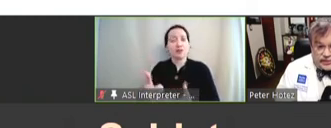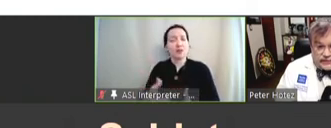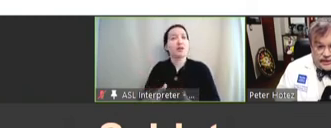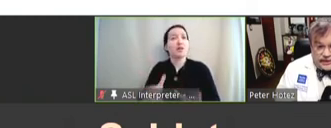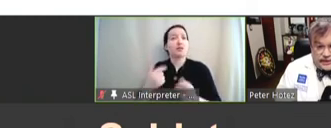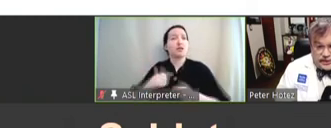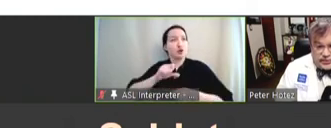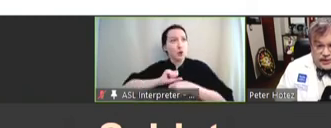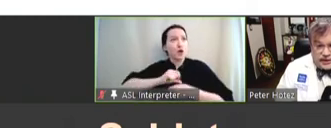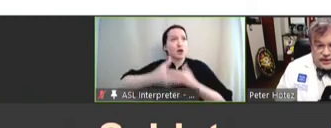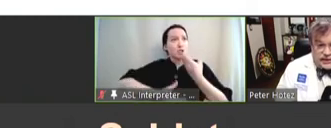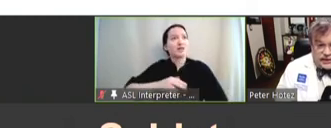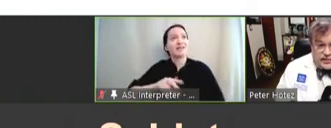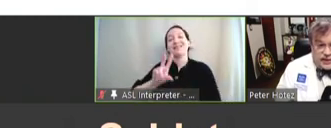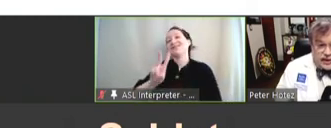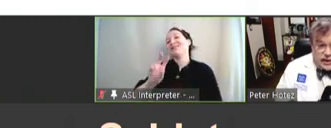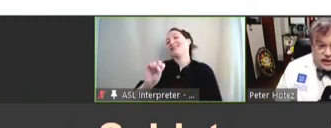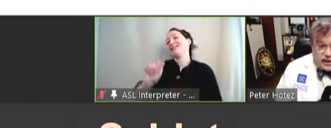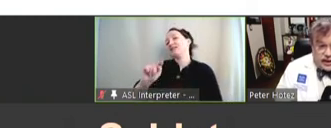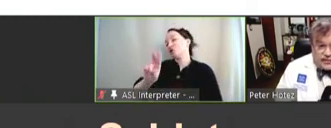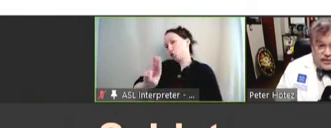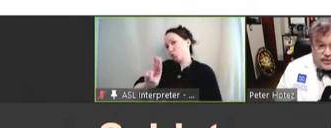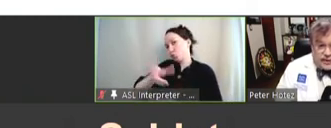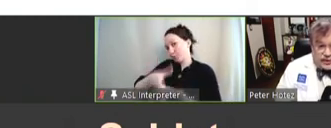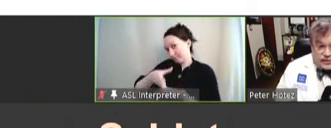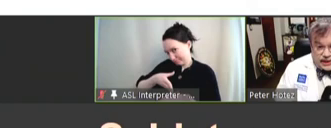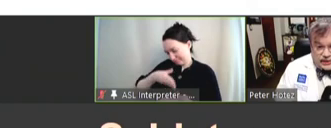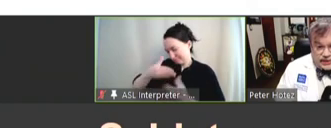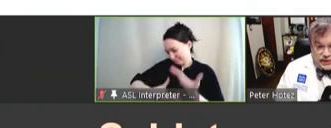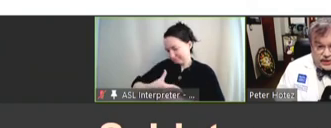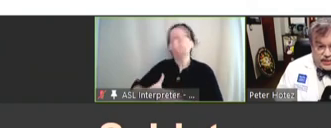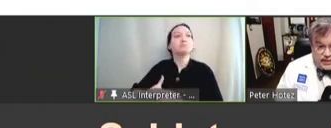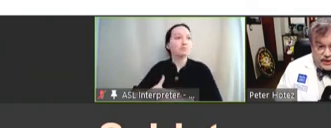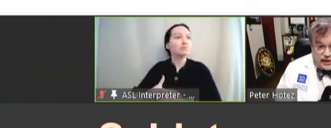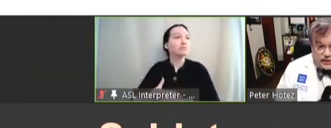the VTU [spelled phonetically] mechanism which was actually done at Baylor College